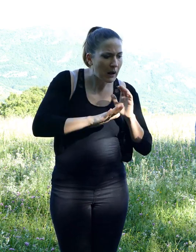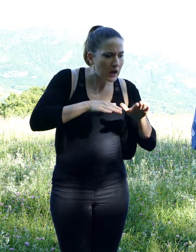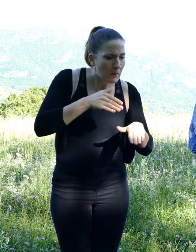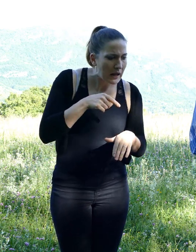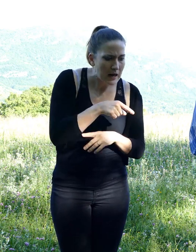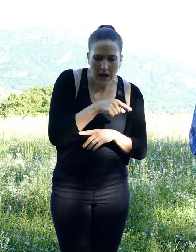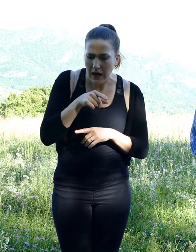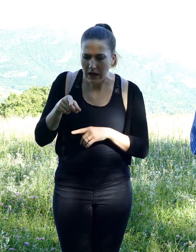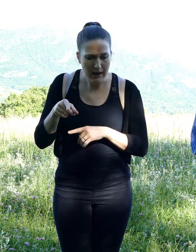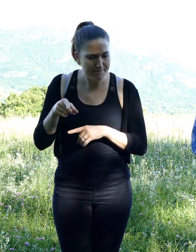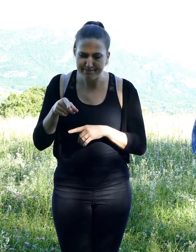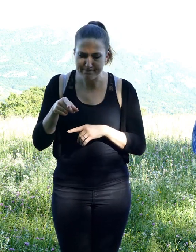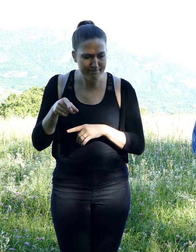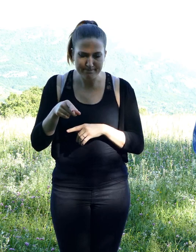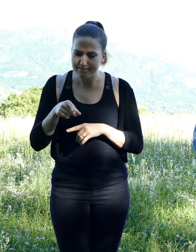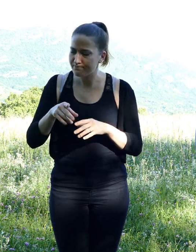The weasel was immediately released.